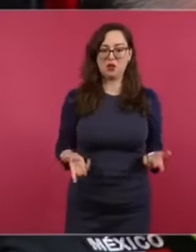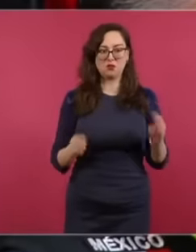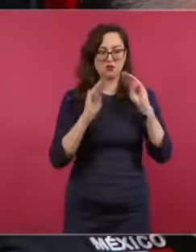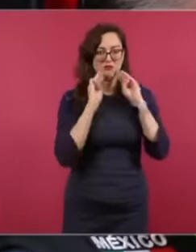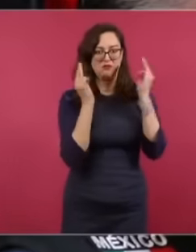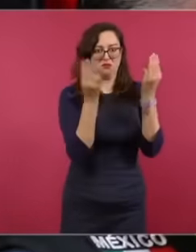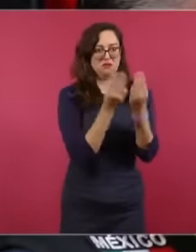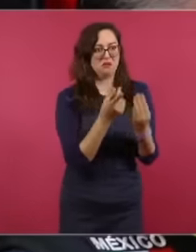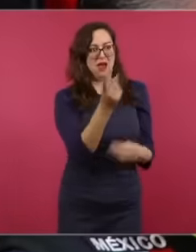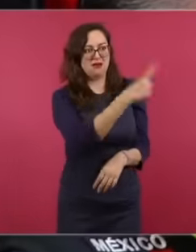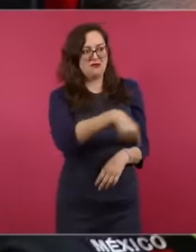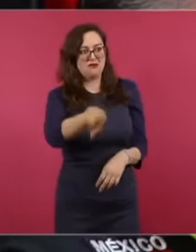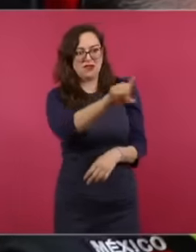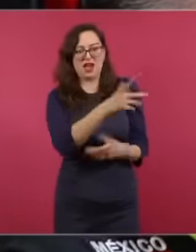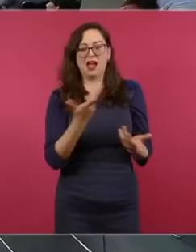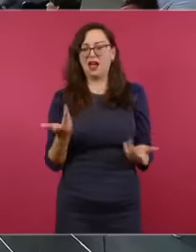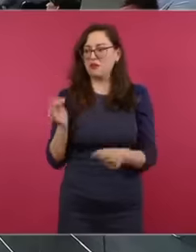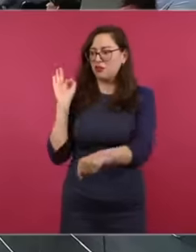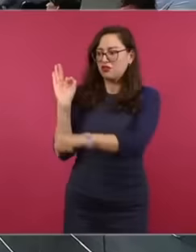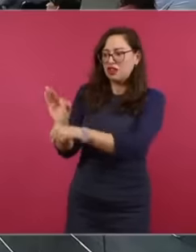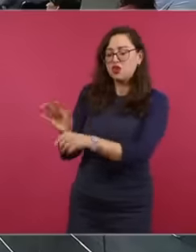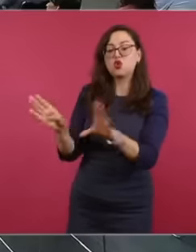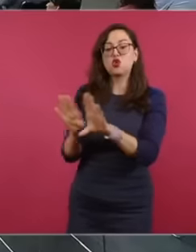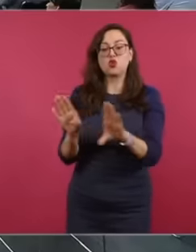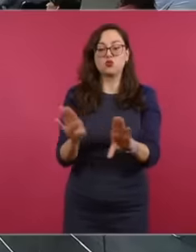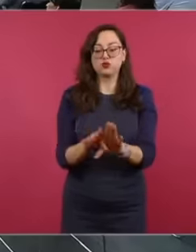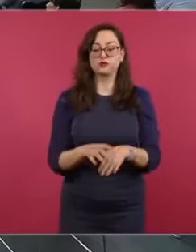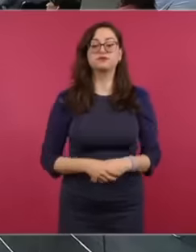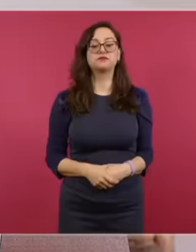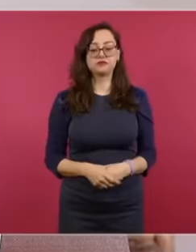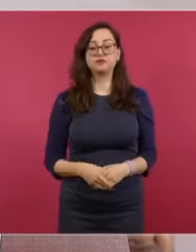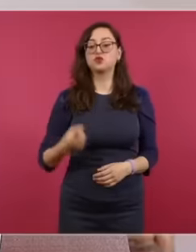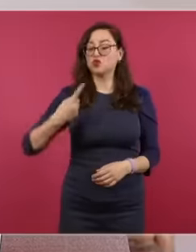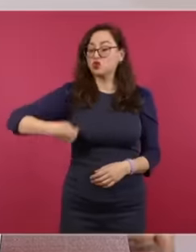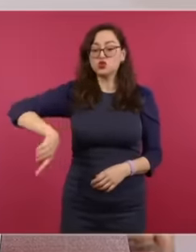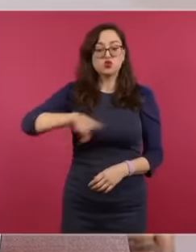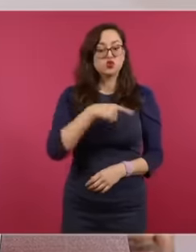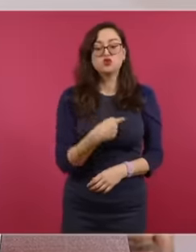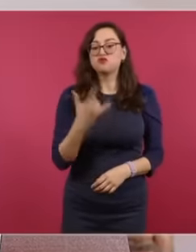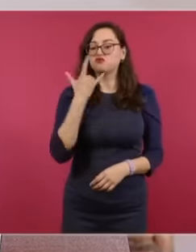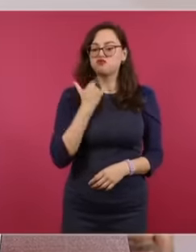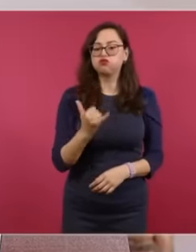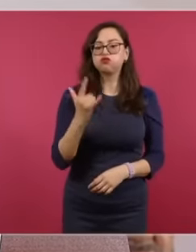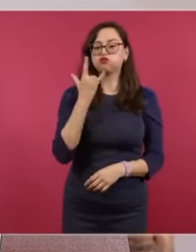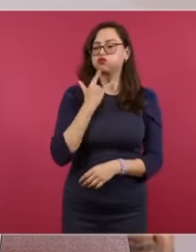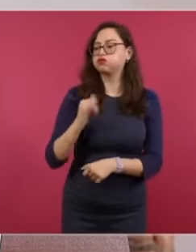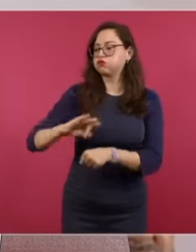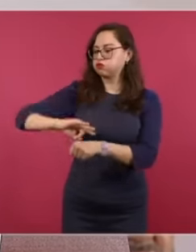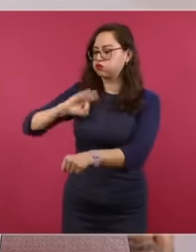from Los Traficantes. We even do everything as we take care of all human beings